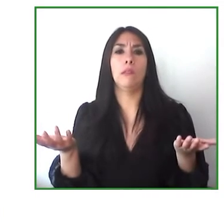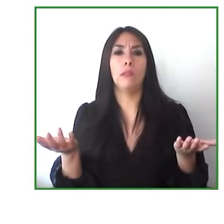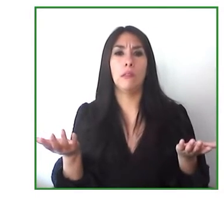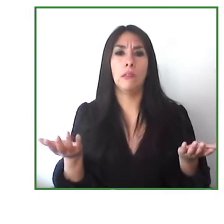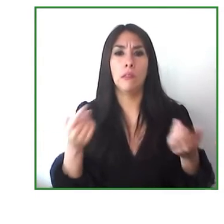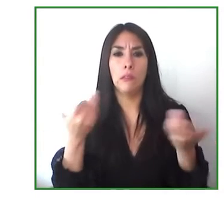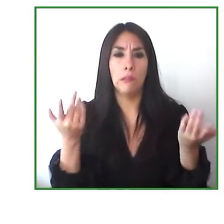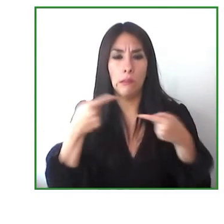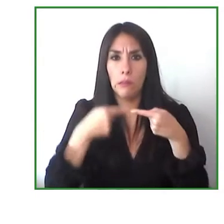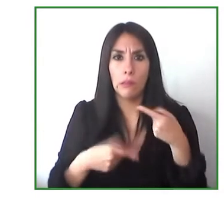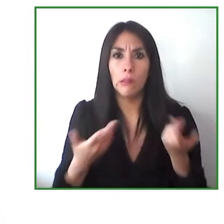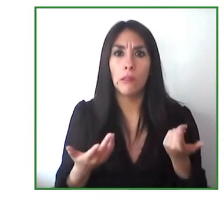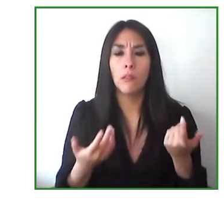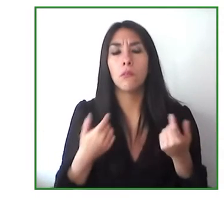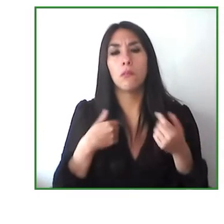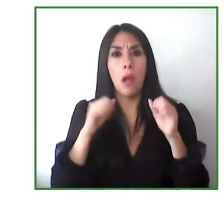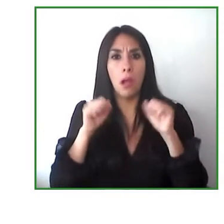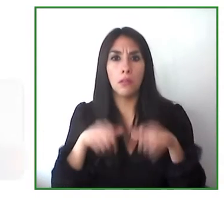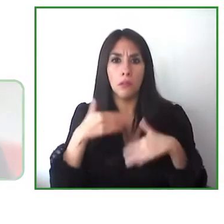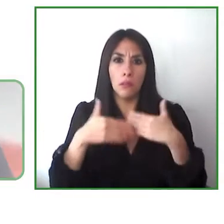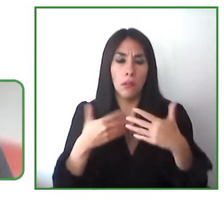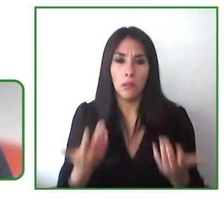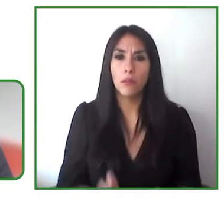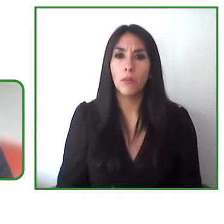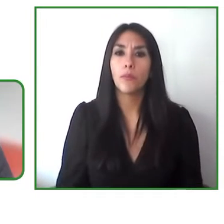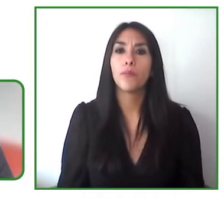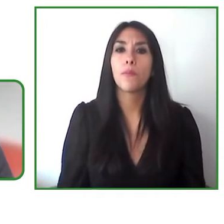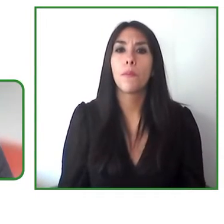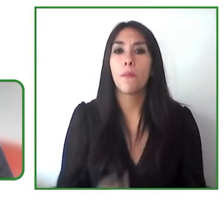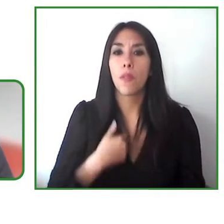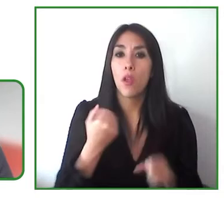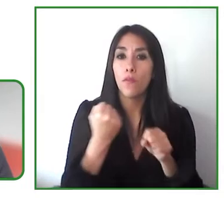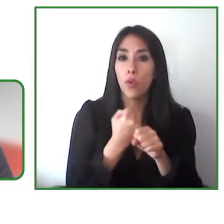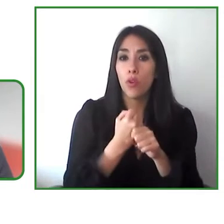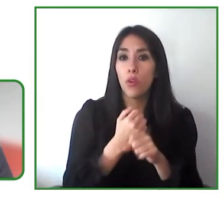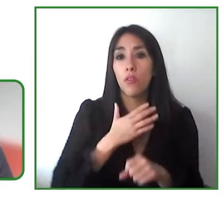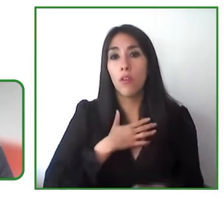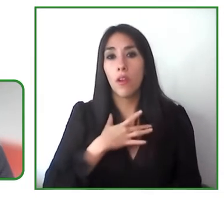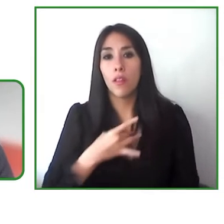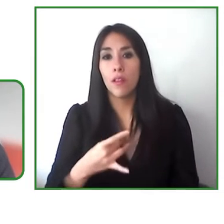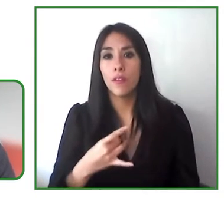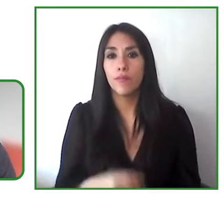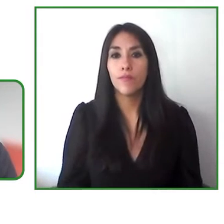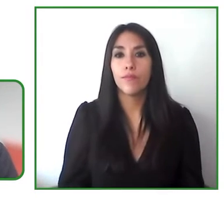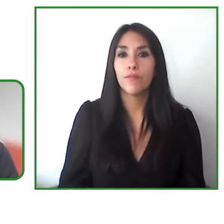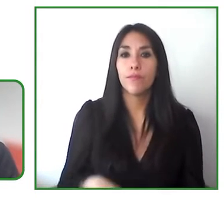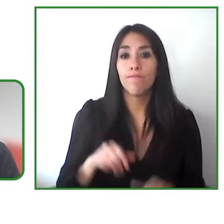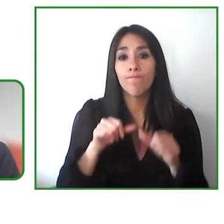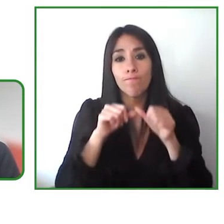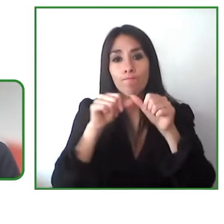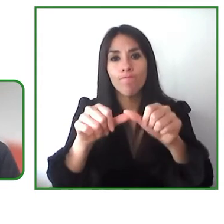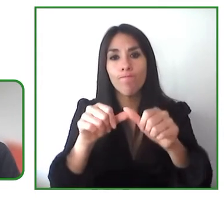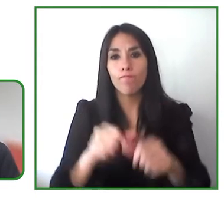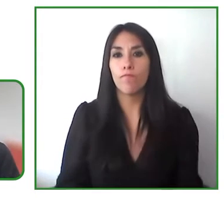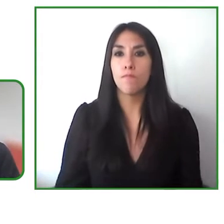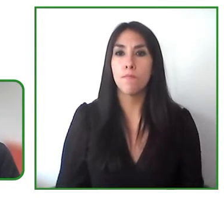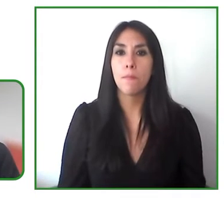the need of working together and on a permanent basis